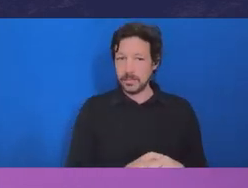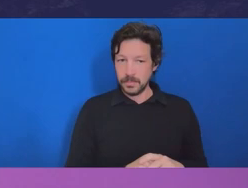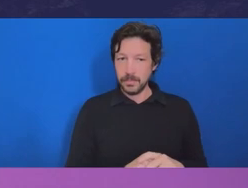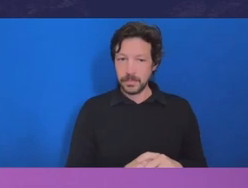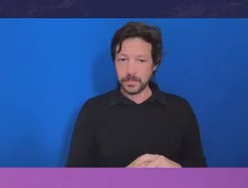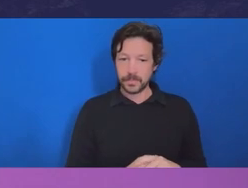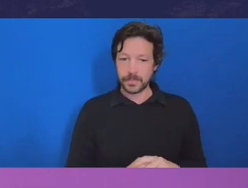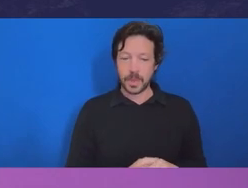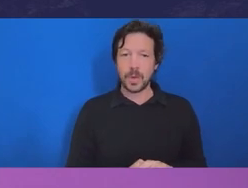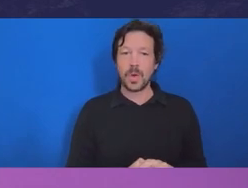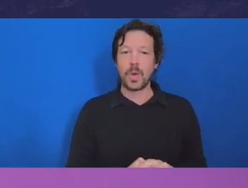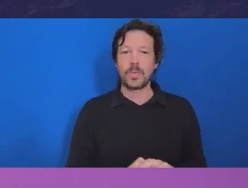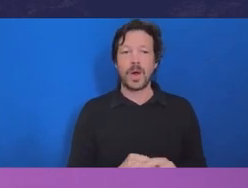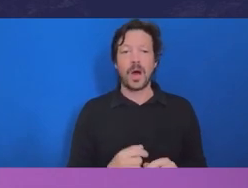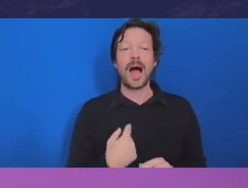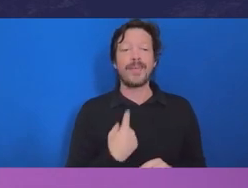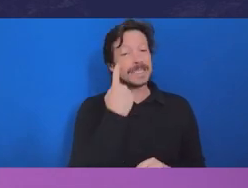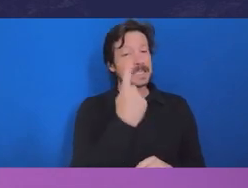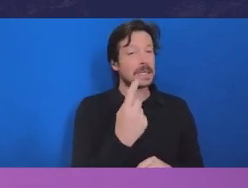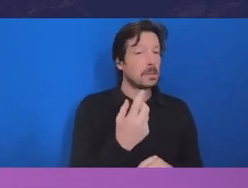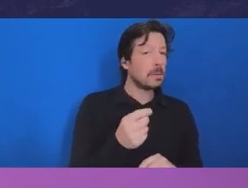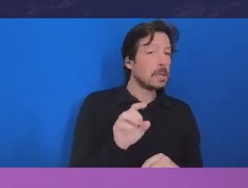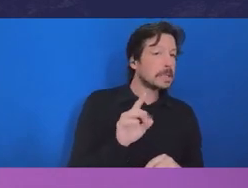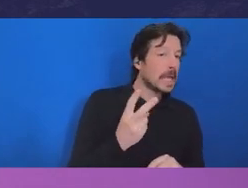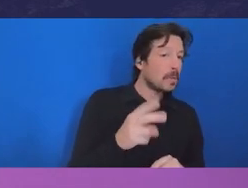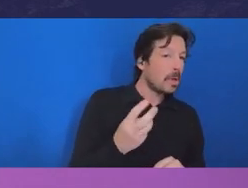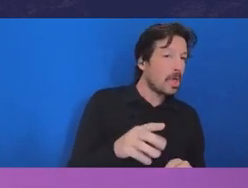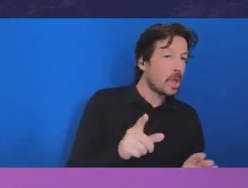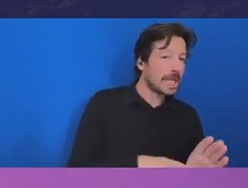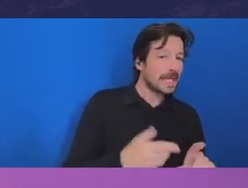recent decades is far too much weight being given